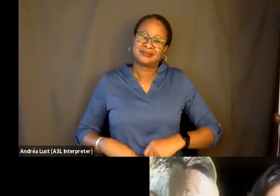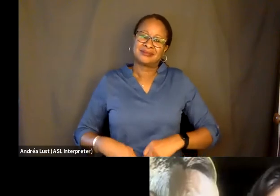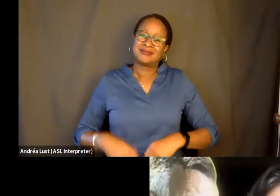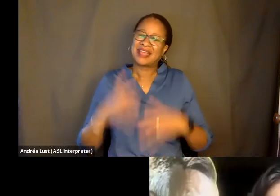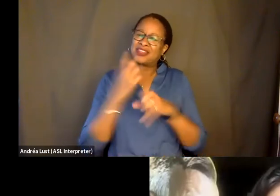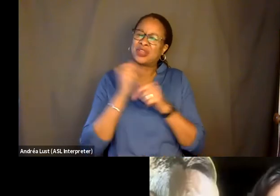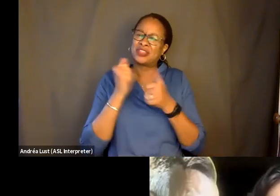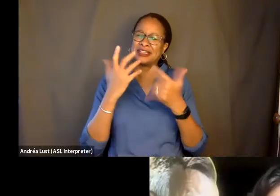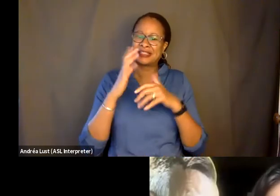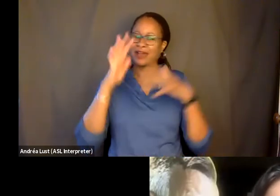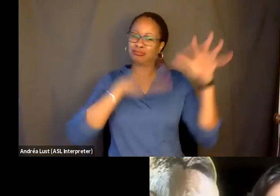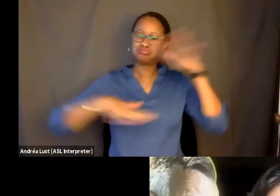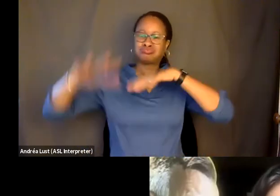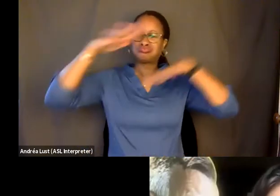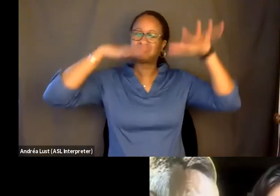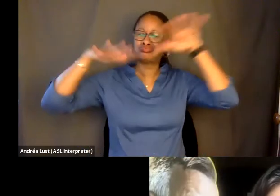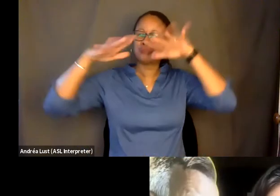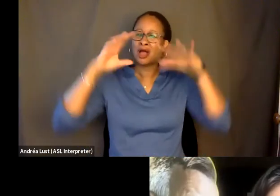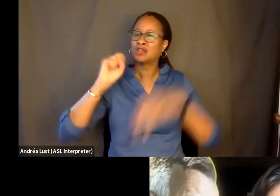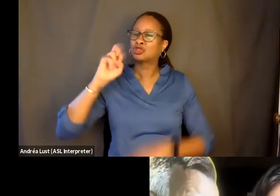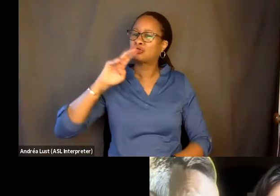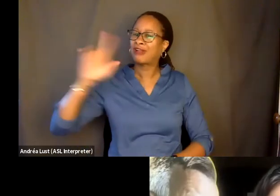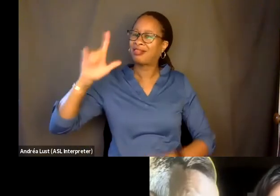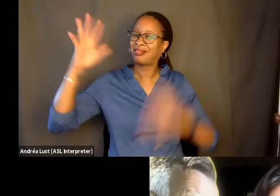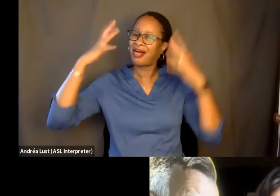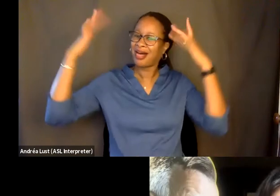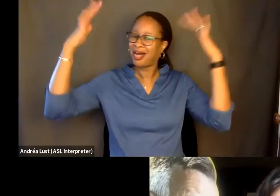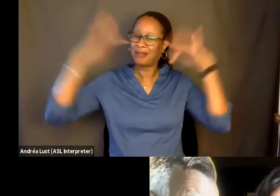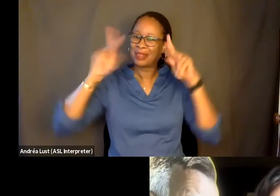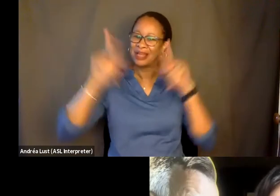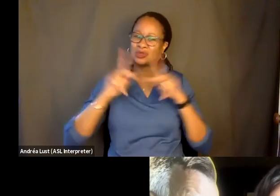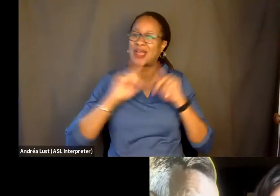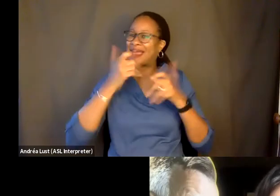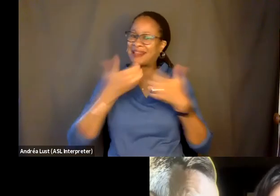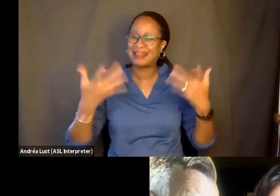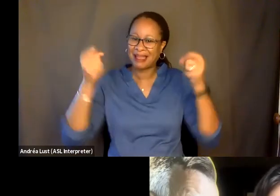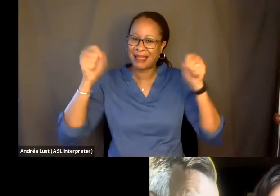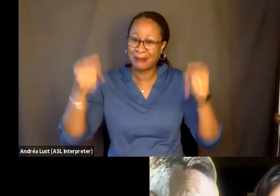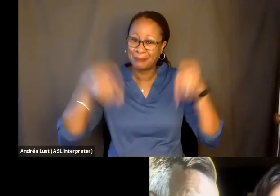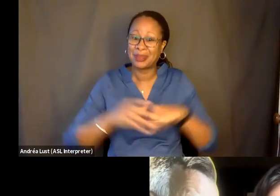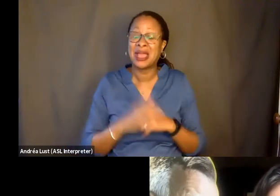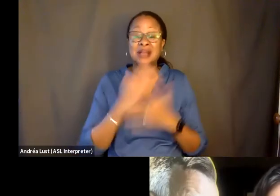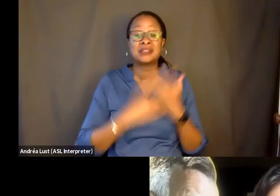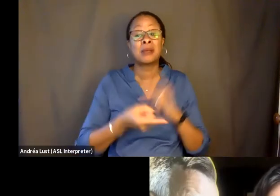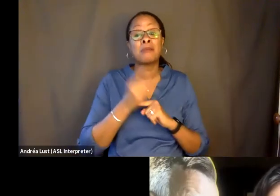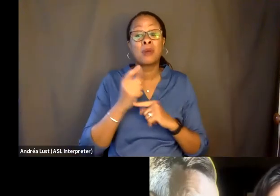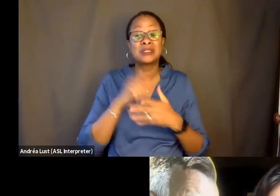where anything can happen, which leads to another question I had. There are some moments in the movie where you kind of have